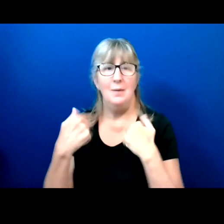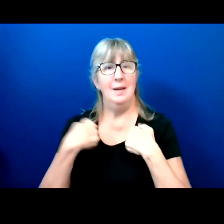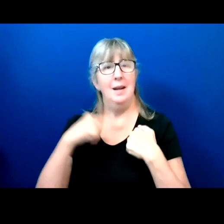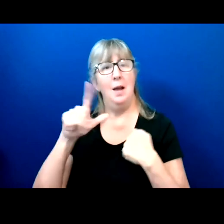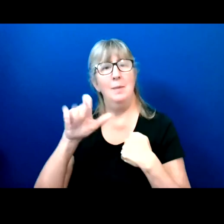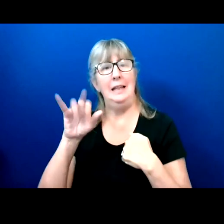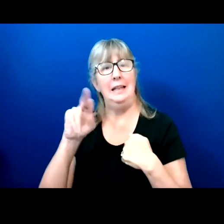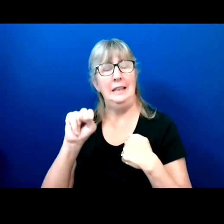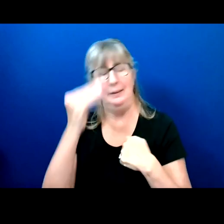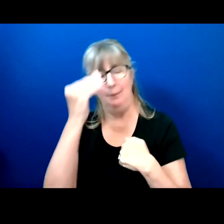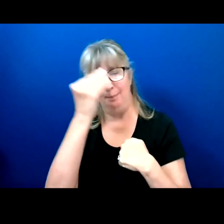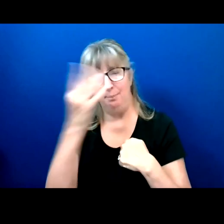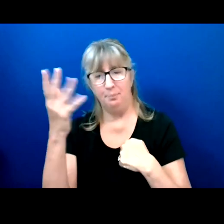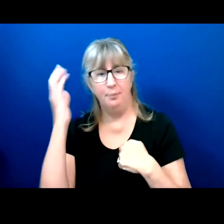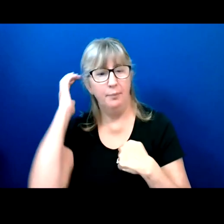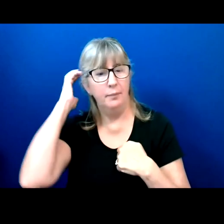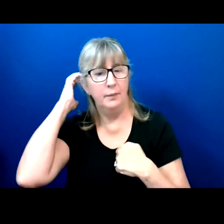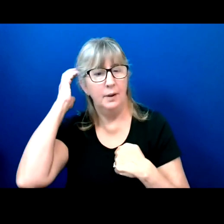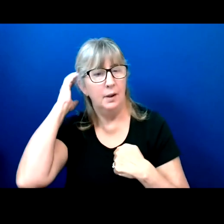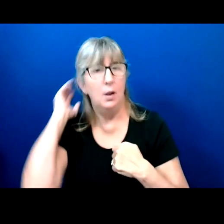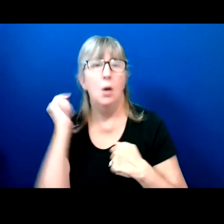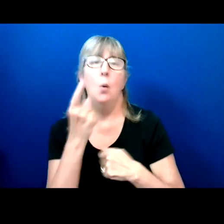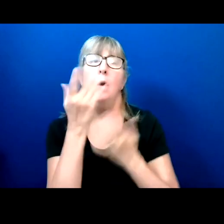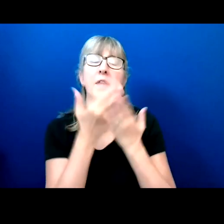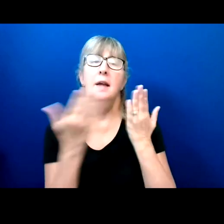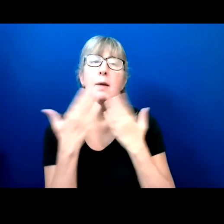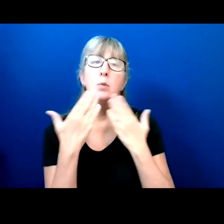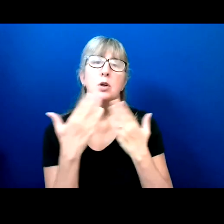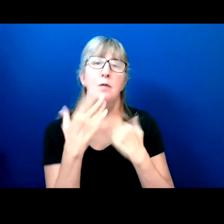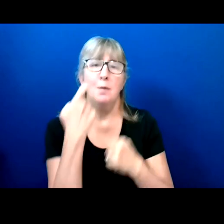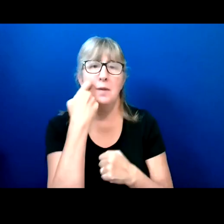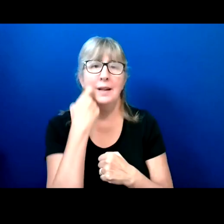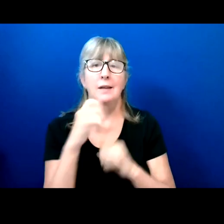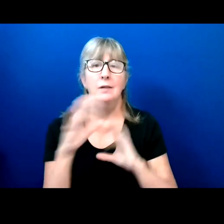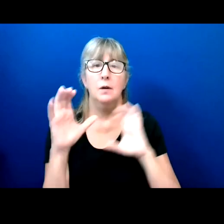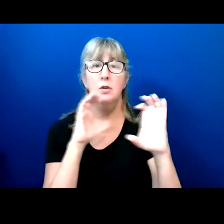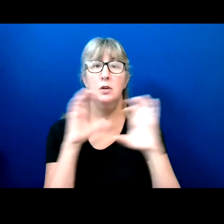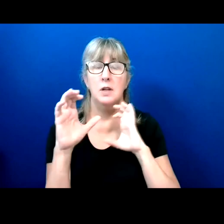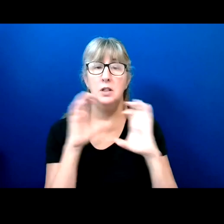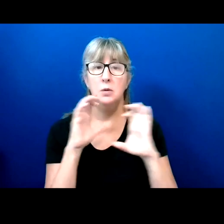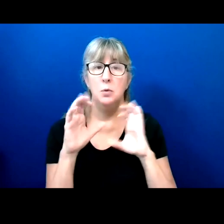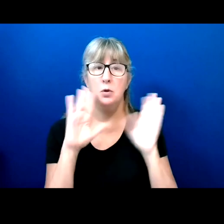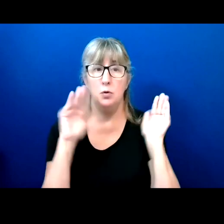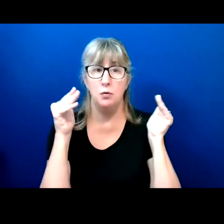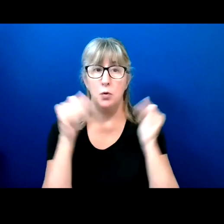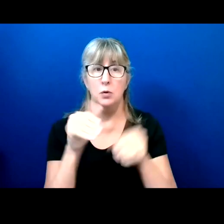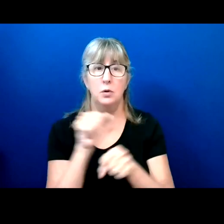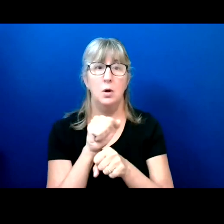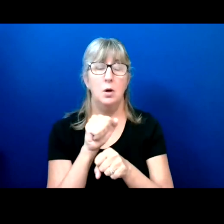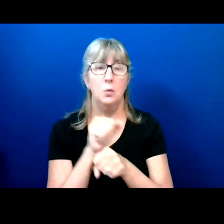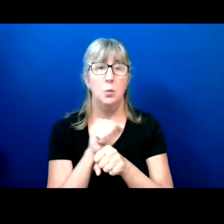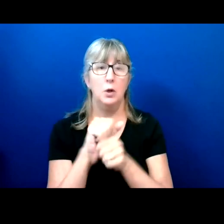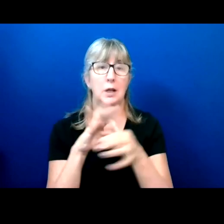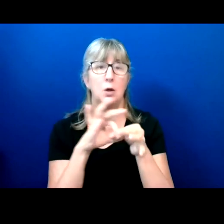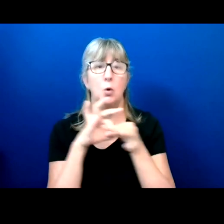One of the things I really appreciated from the last conversation was the focus on working in coalition with different communities.